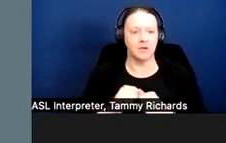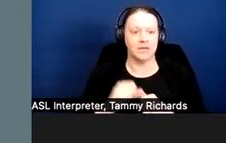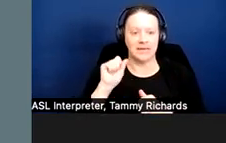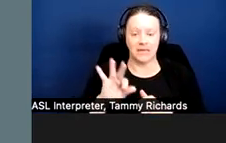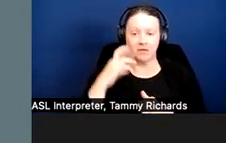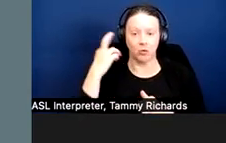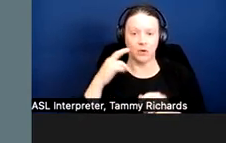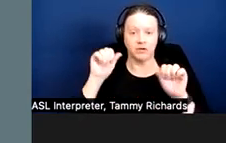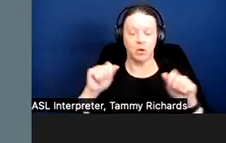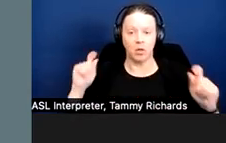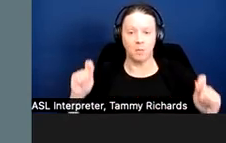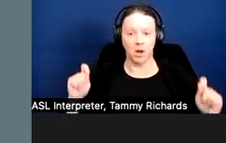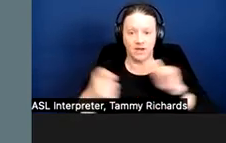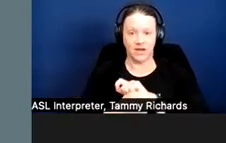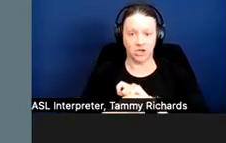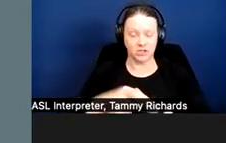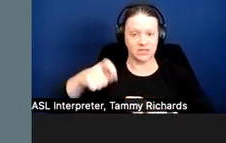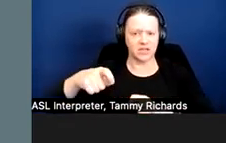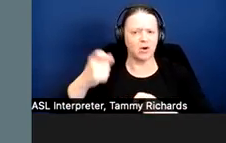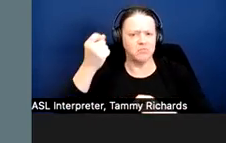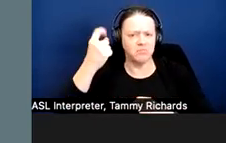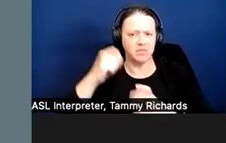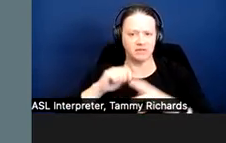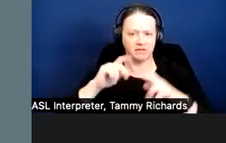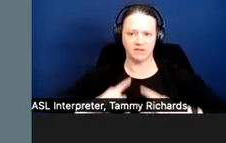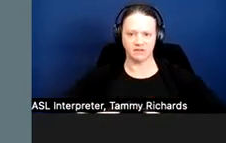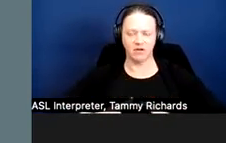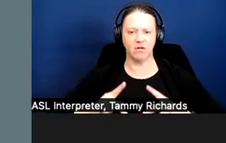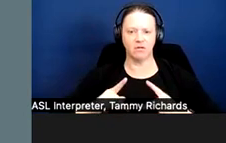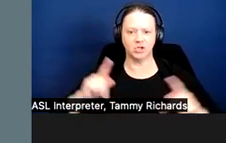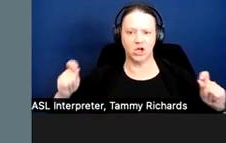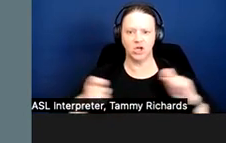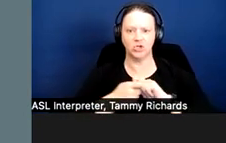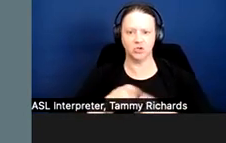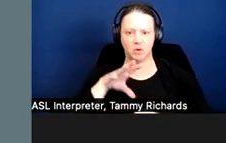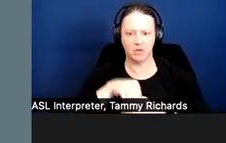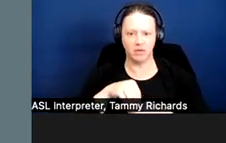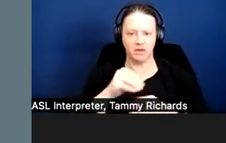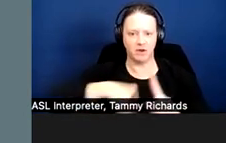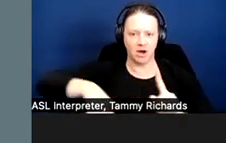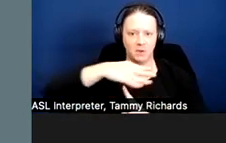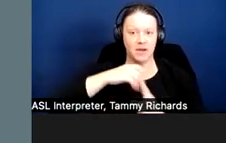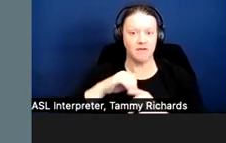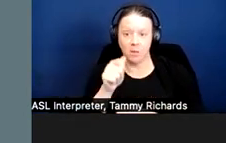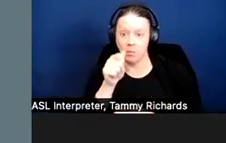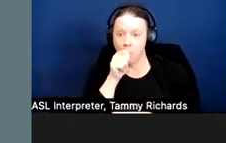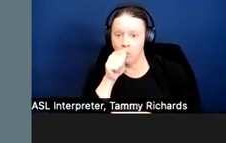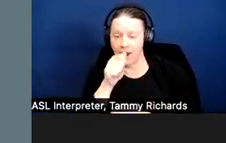physical changes to the environment, if you're in private fair market housing, the obligation